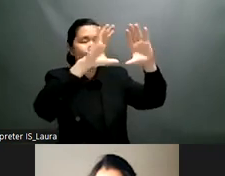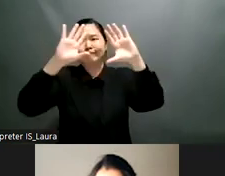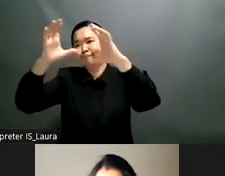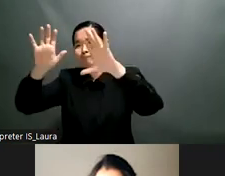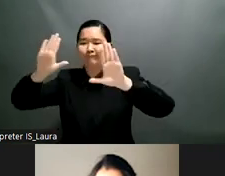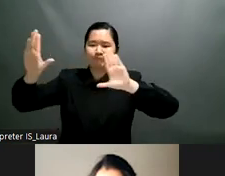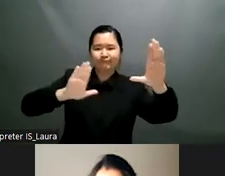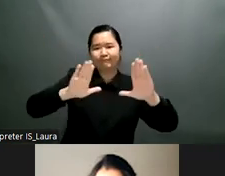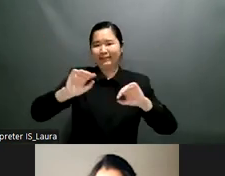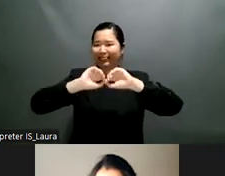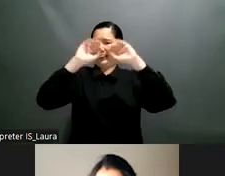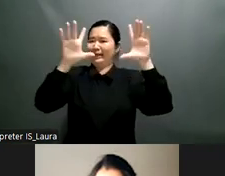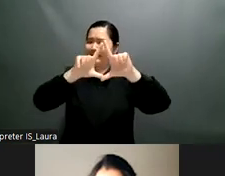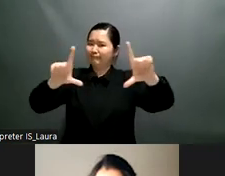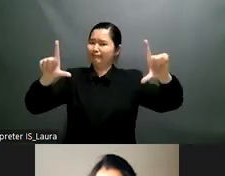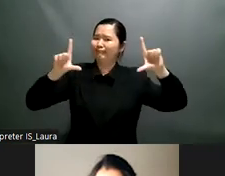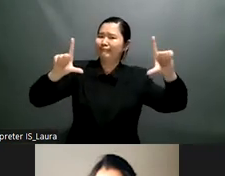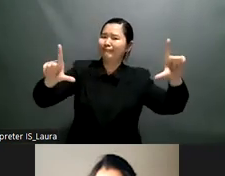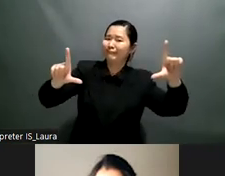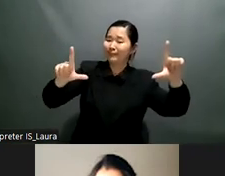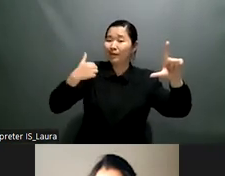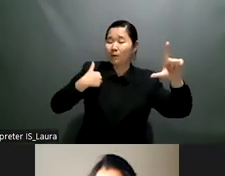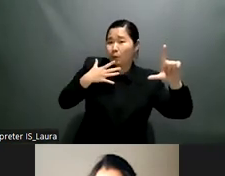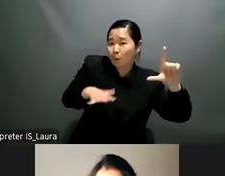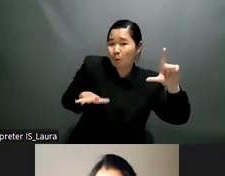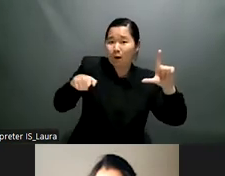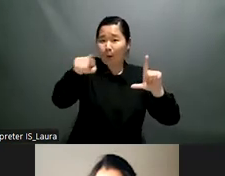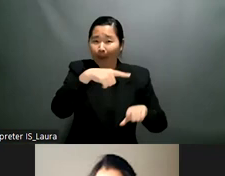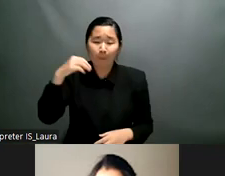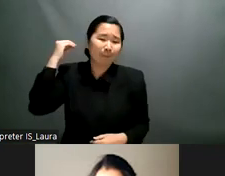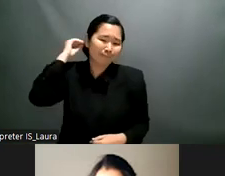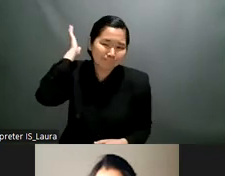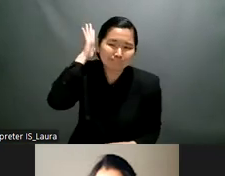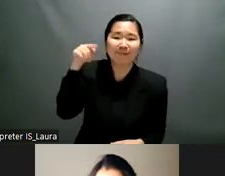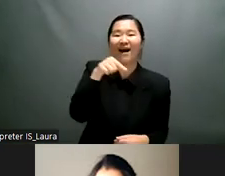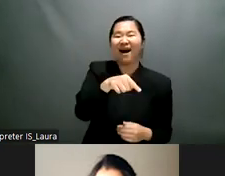issues and so to be able to really have this disaggregation to be able to see the situation